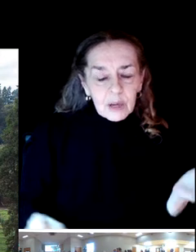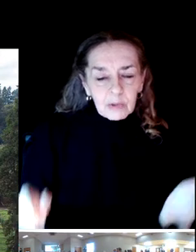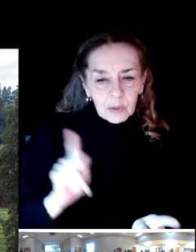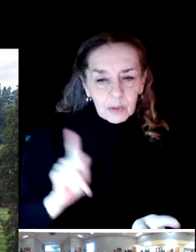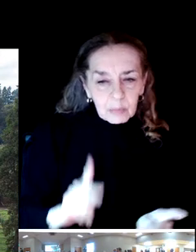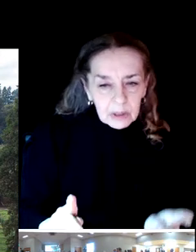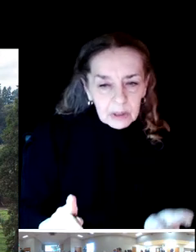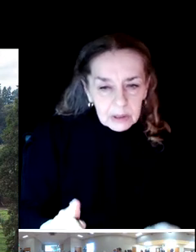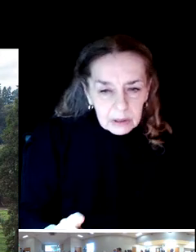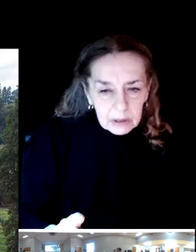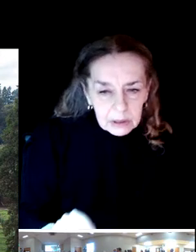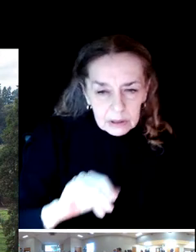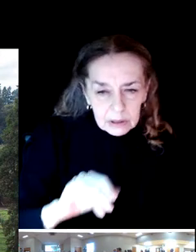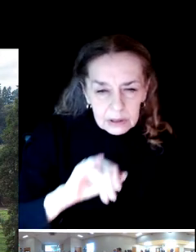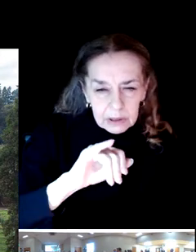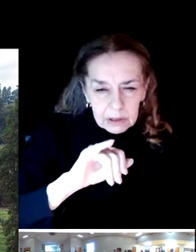We also have members of Willamalane's management team, you just met Michael Wargo, our superintendent.